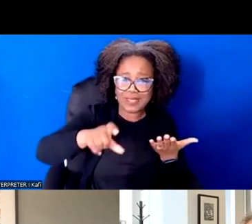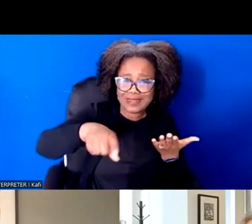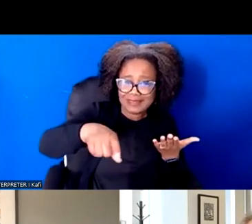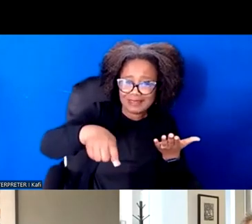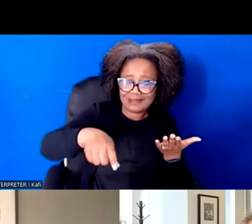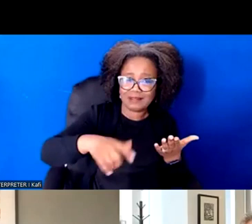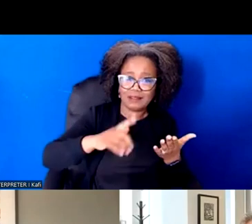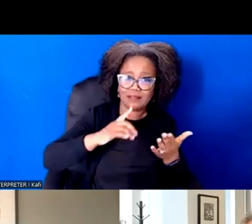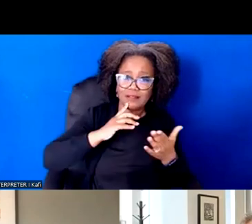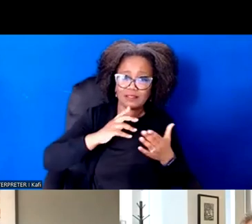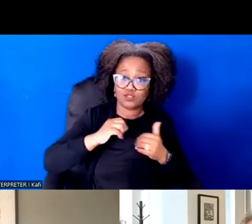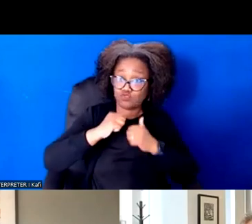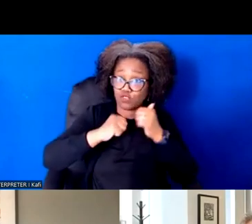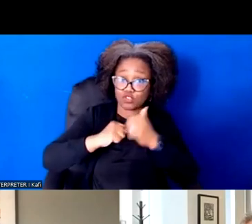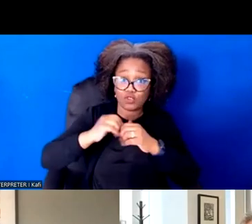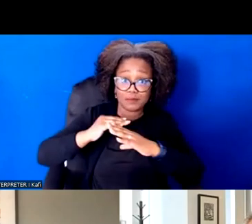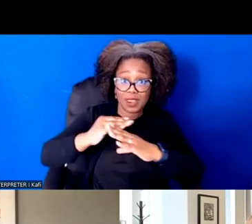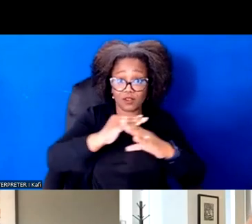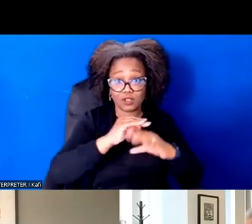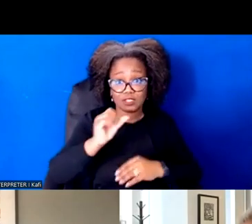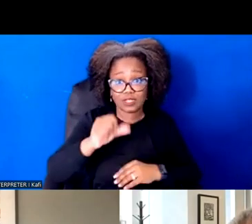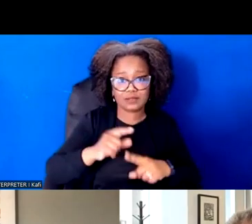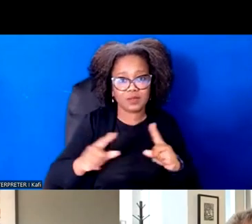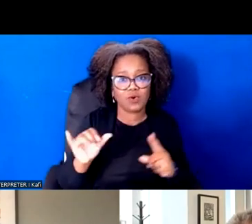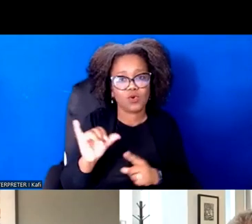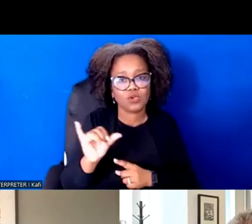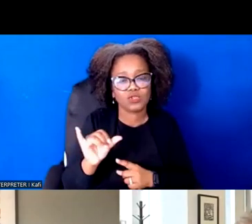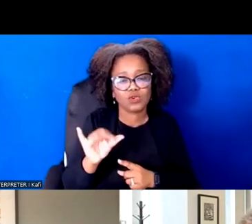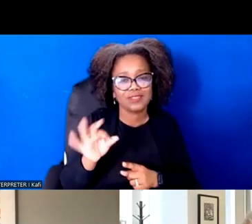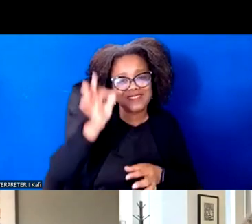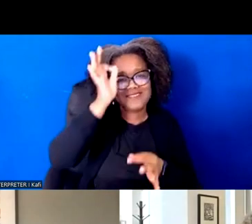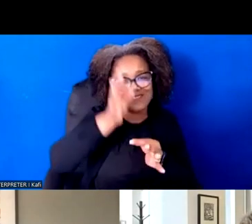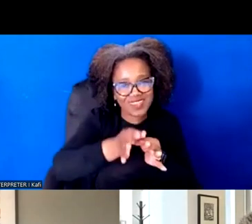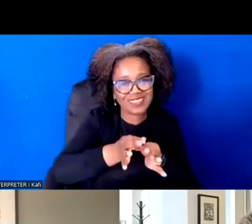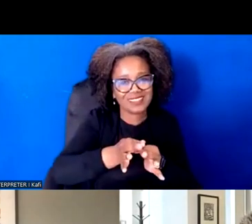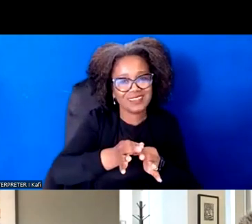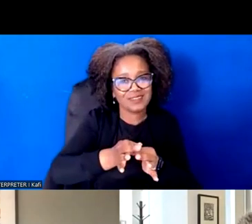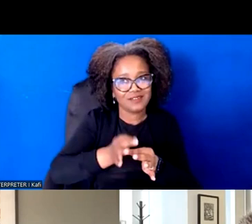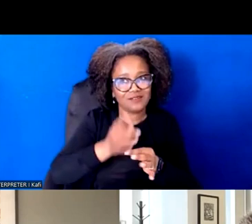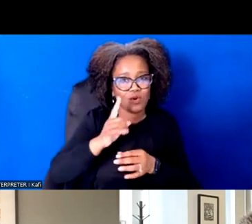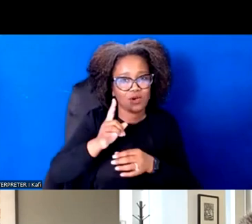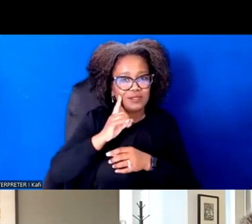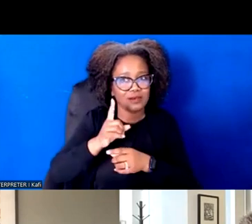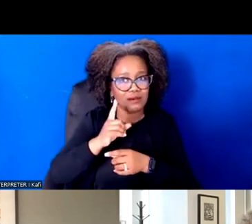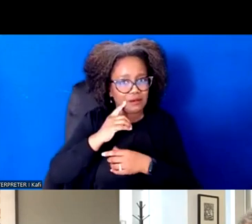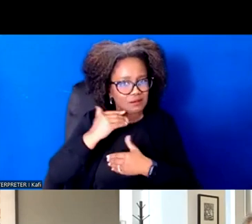that we have, but also in terms of the opposition that we face and how well the opposition is funded to actually keep us divided.